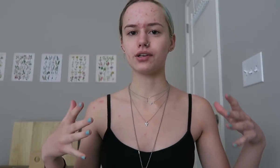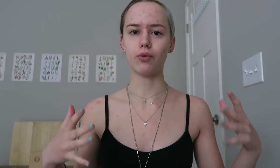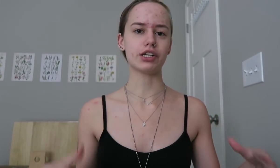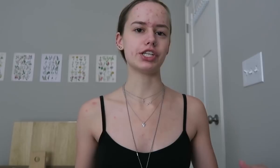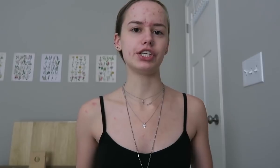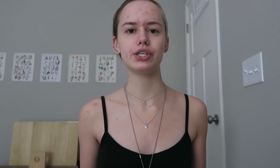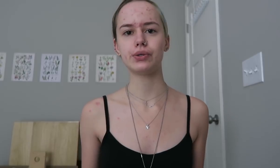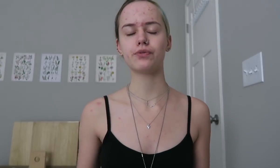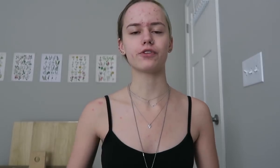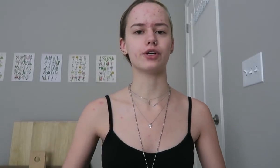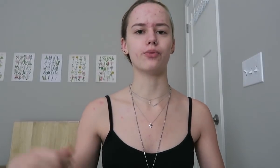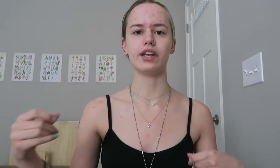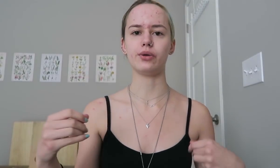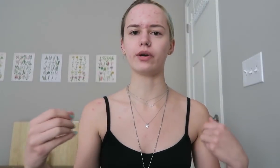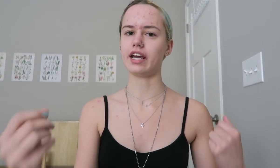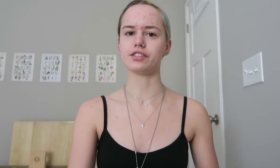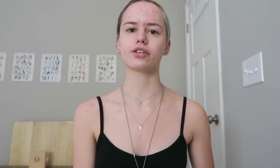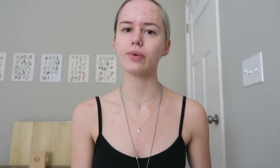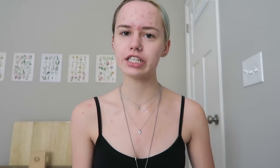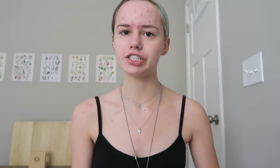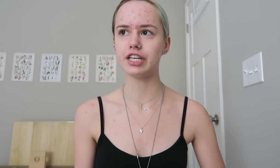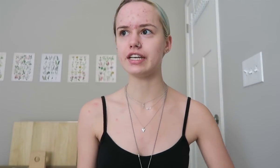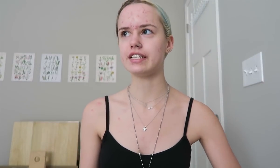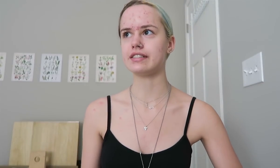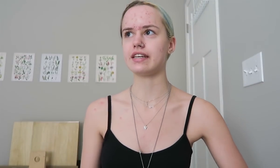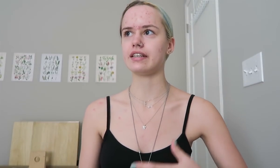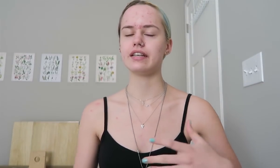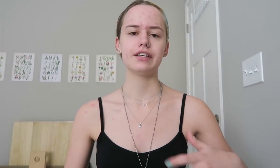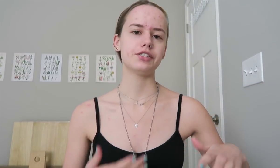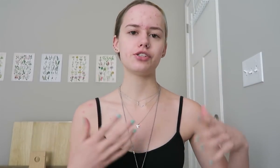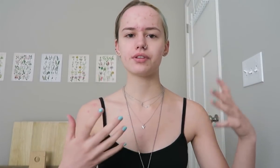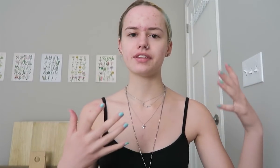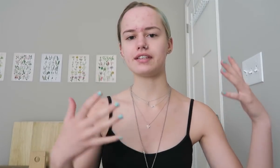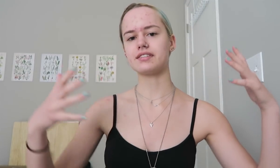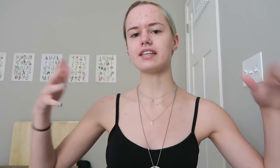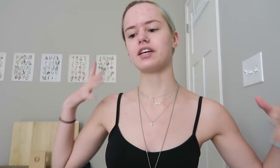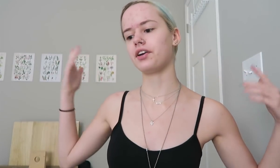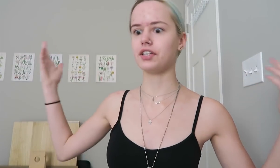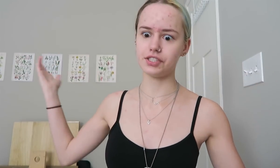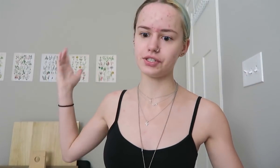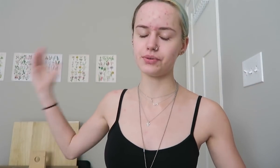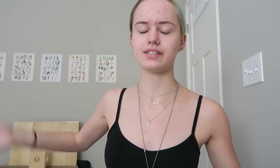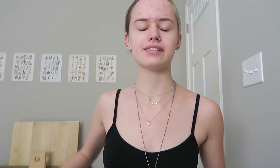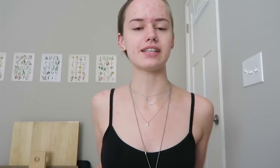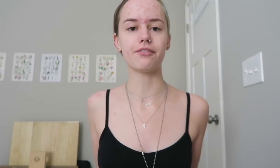watching you for when you want to answer questions and do the things they tell you to do and stuff.